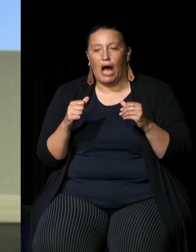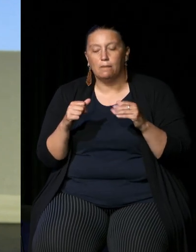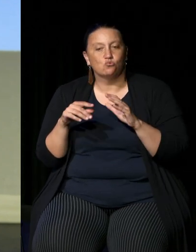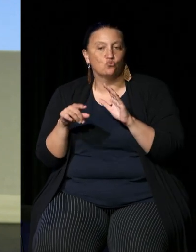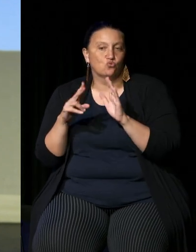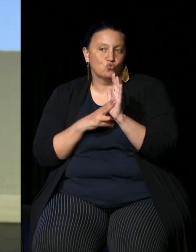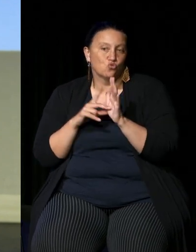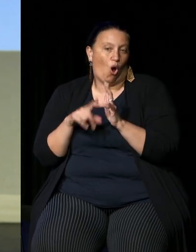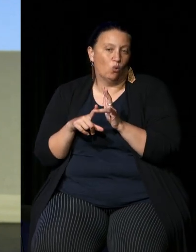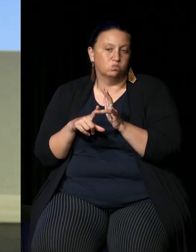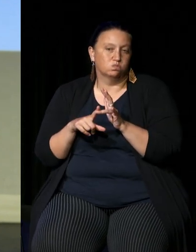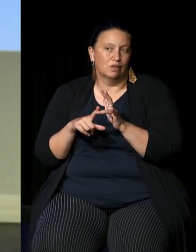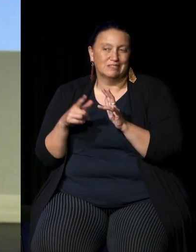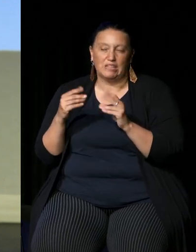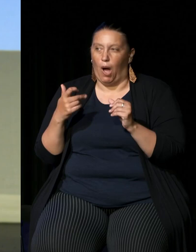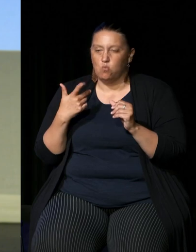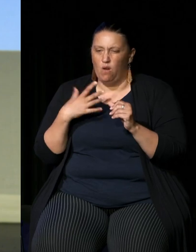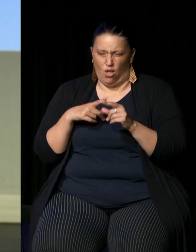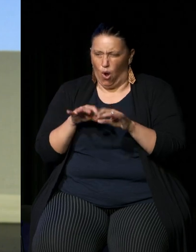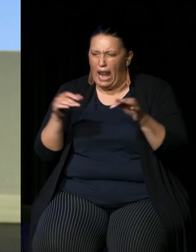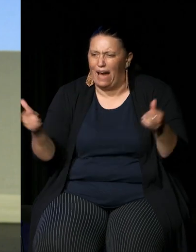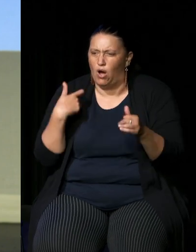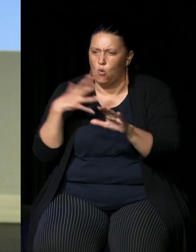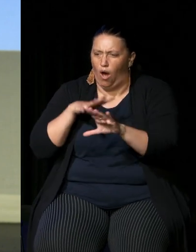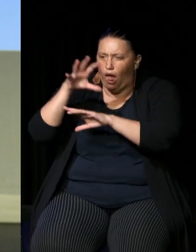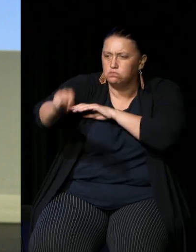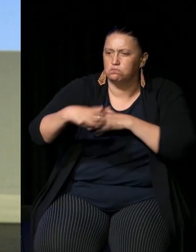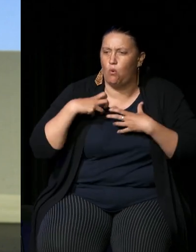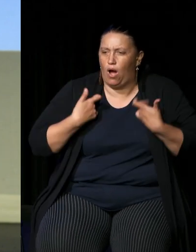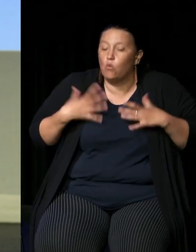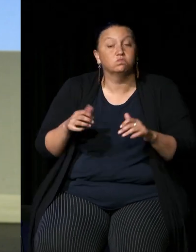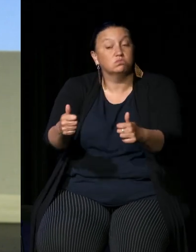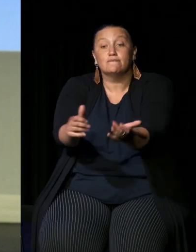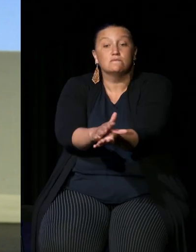wants to be more ambitious at this moment and that's fine that's good but the referendum is